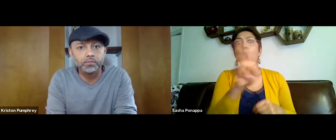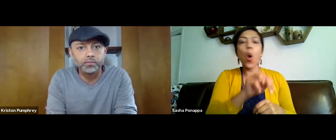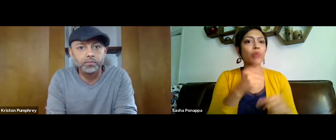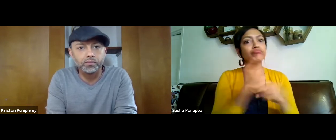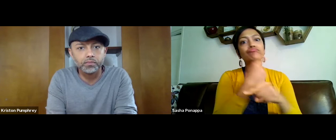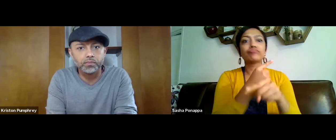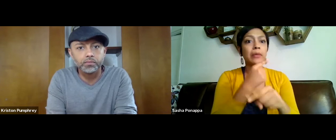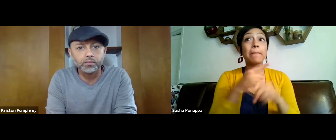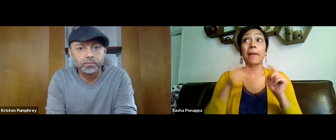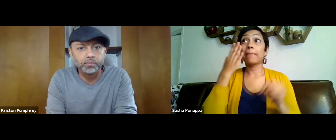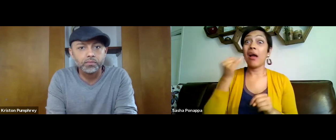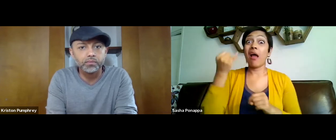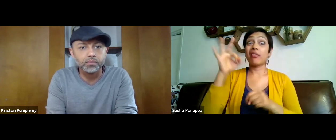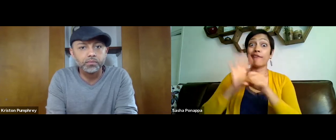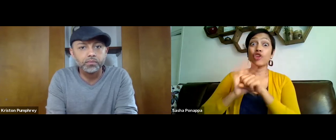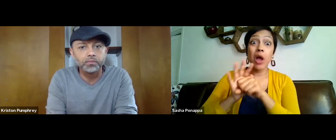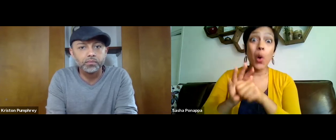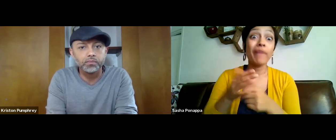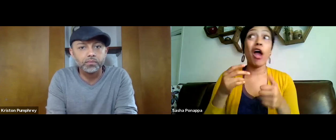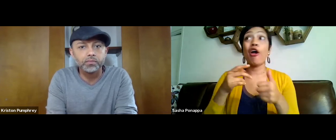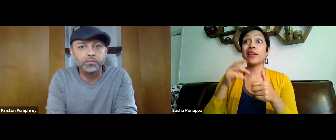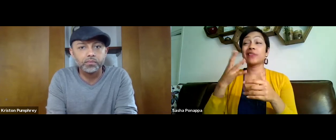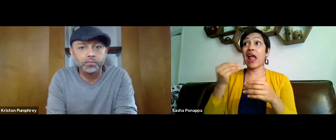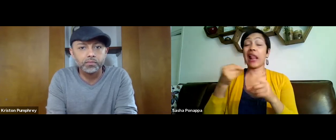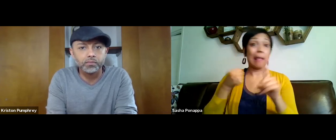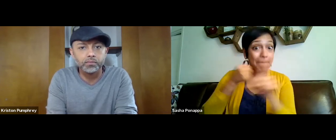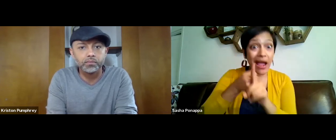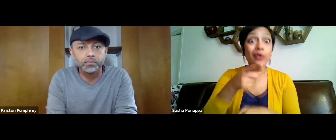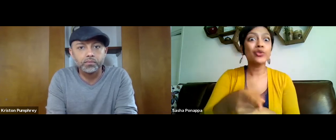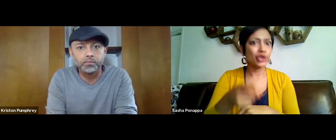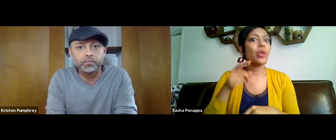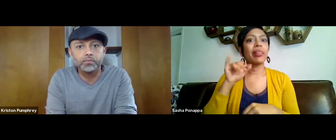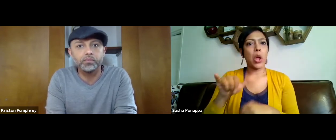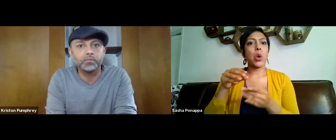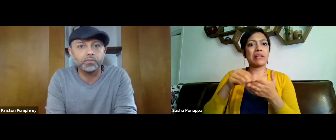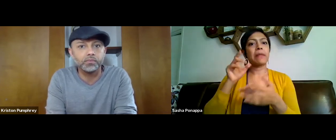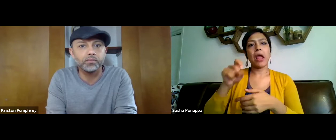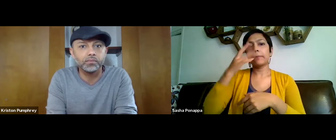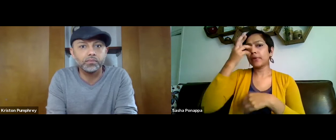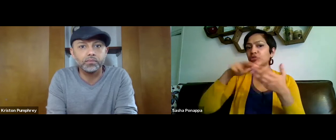So if you're doing expenditures for other issues,